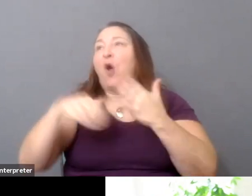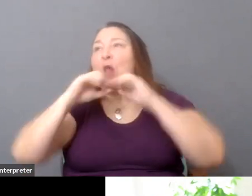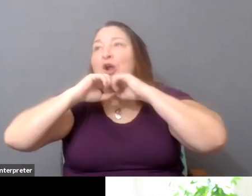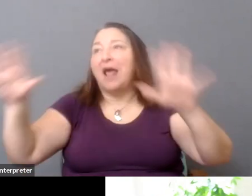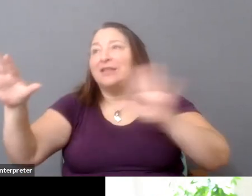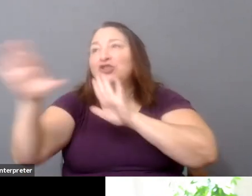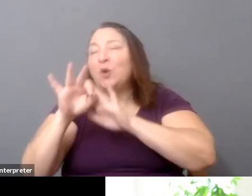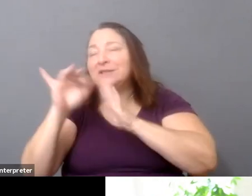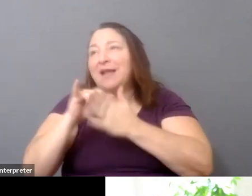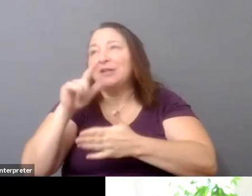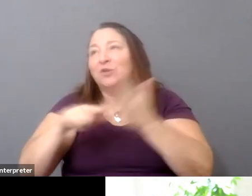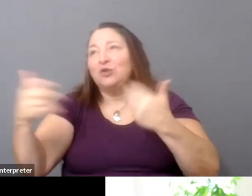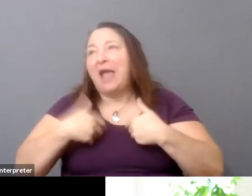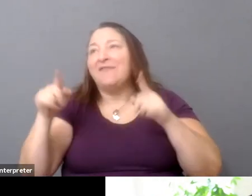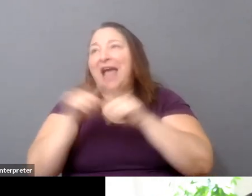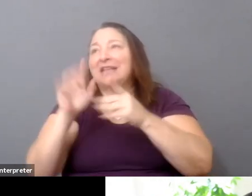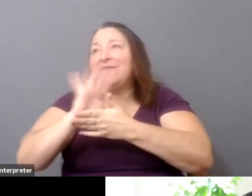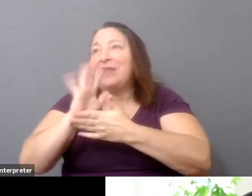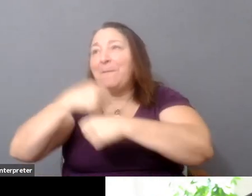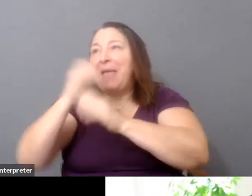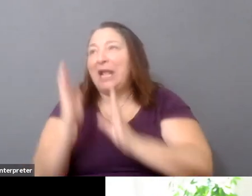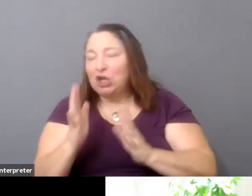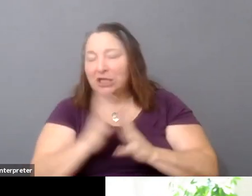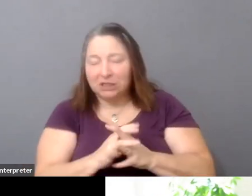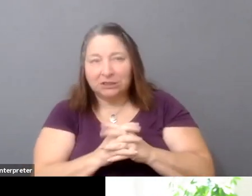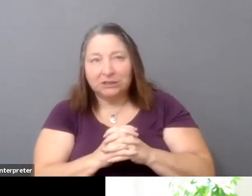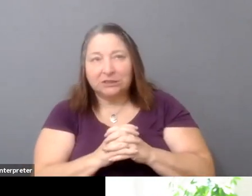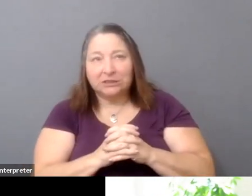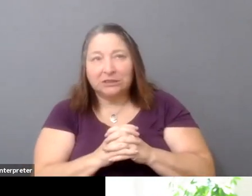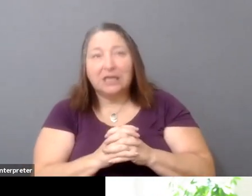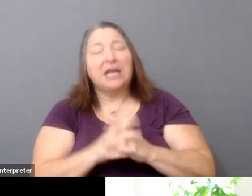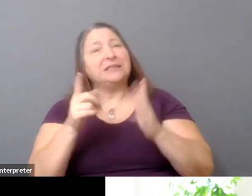And, you know, filmmakers sometimes will take the nothing choice just